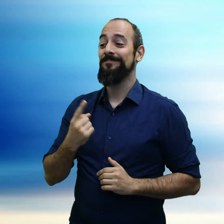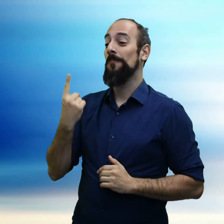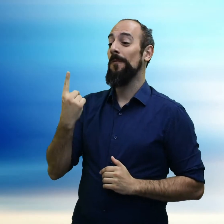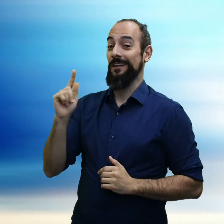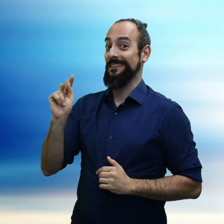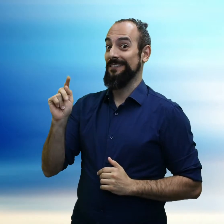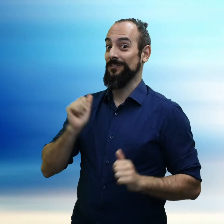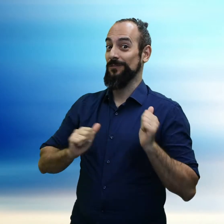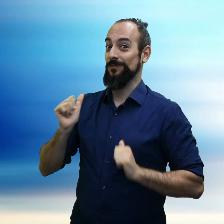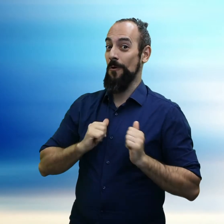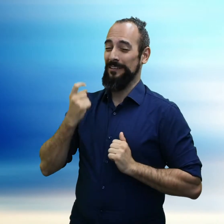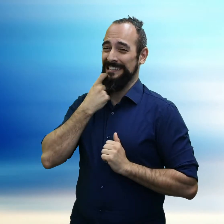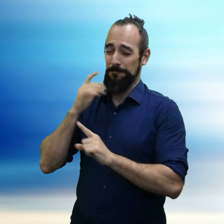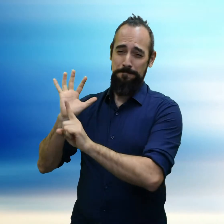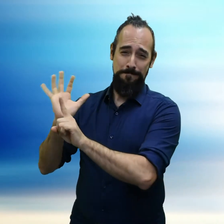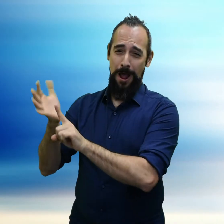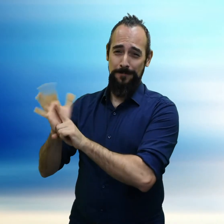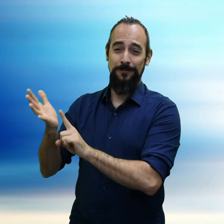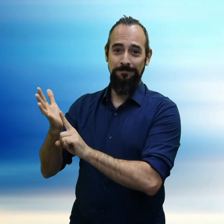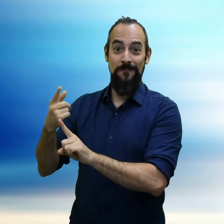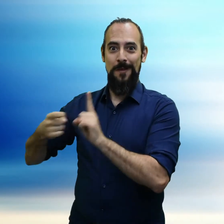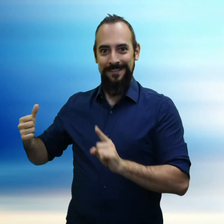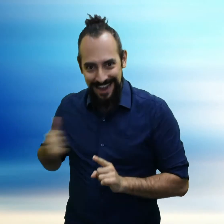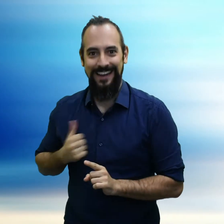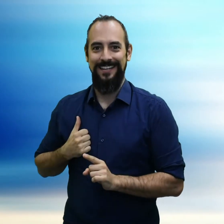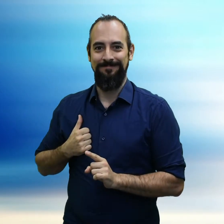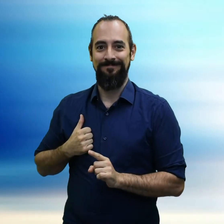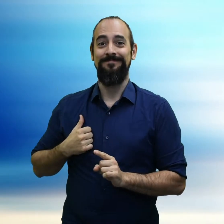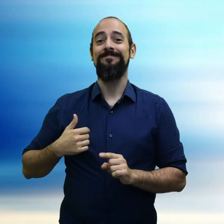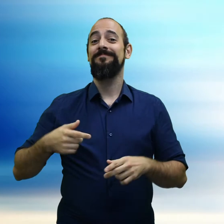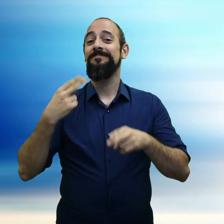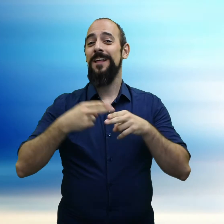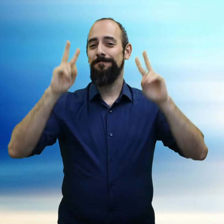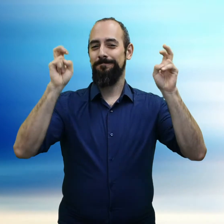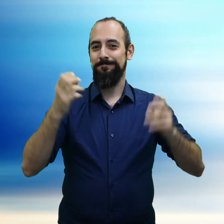A recent popular Canadian TV show called...